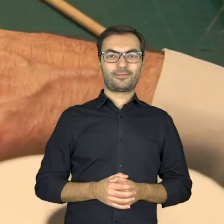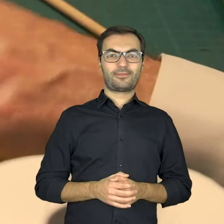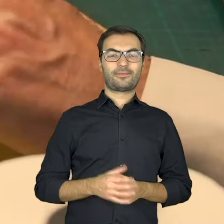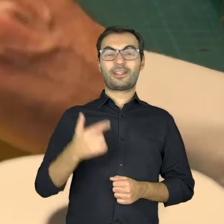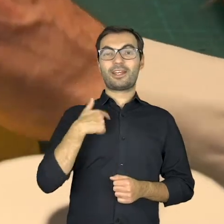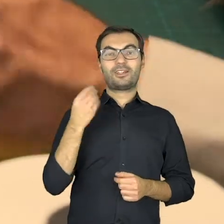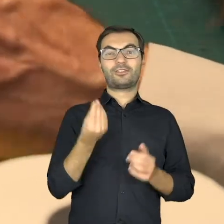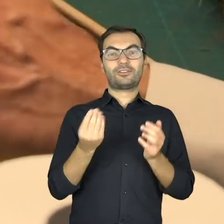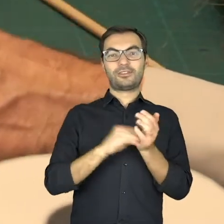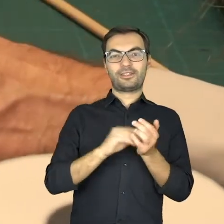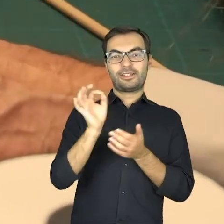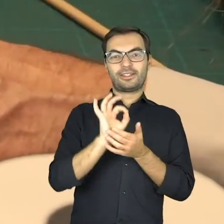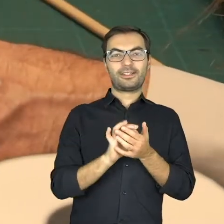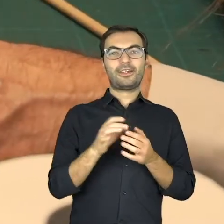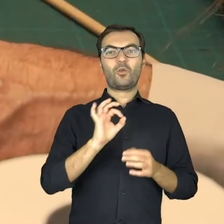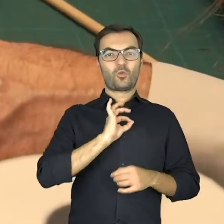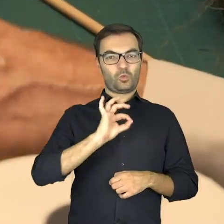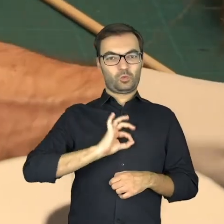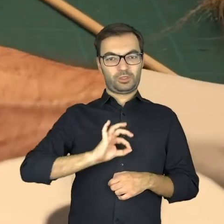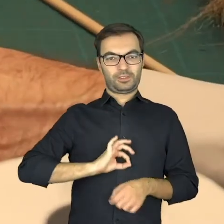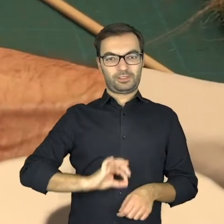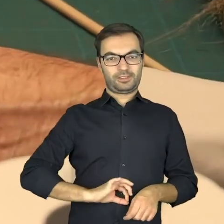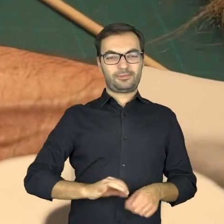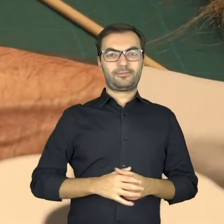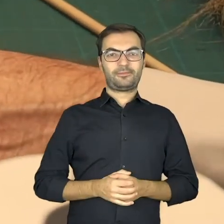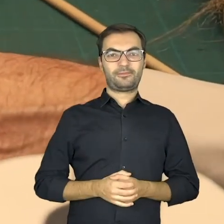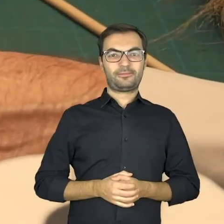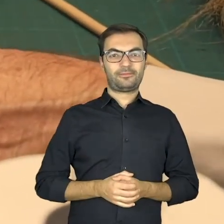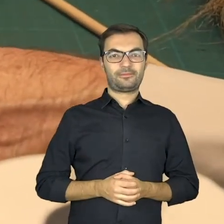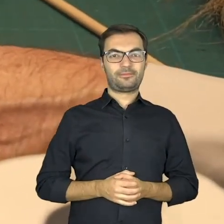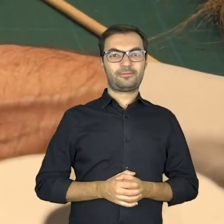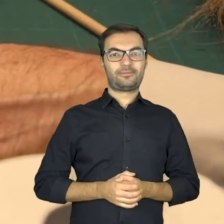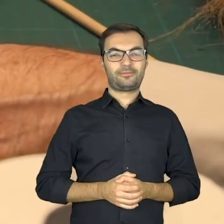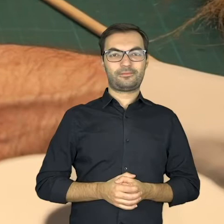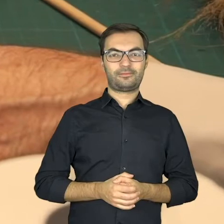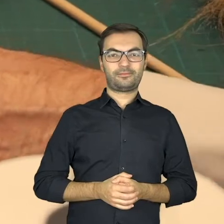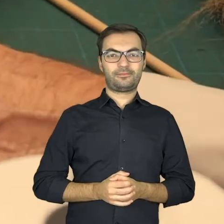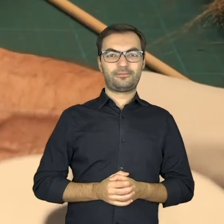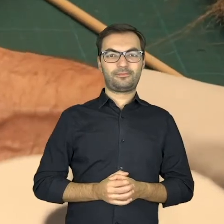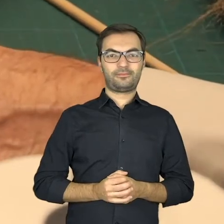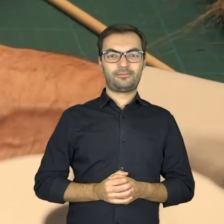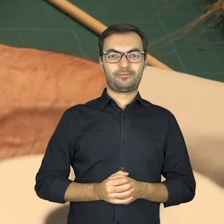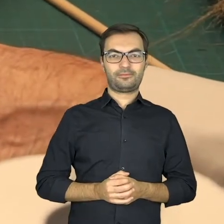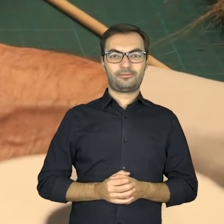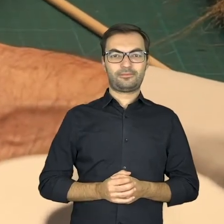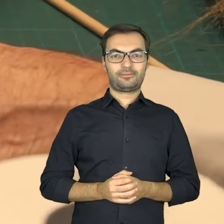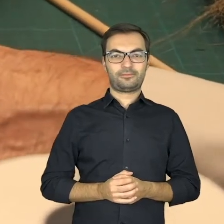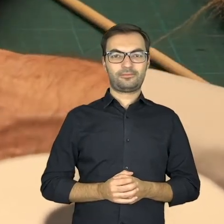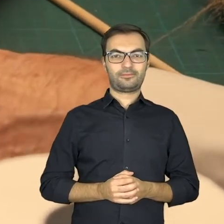I’ll paint several buttons here. One, two, three,